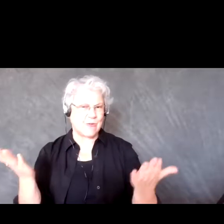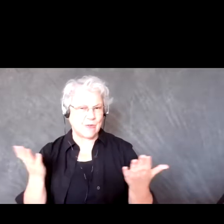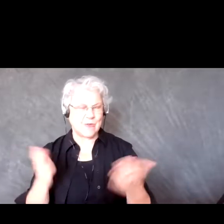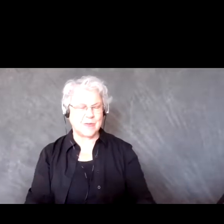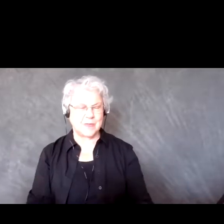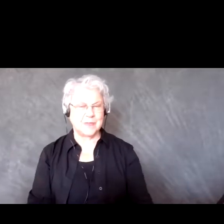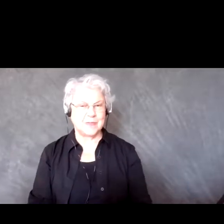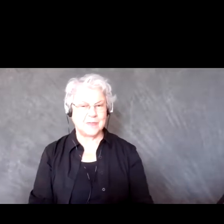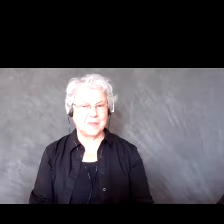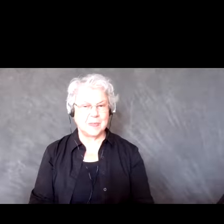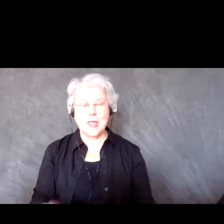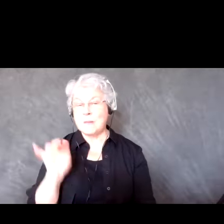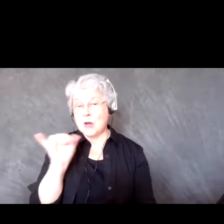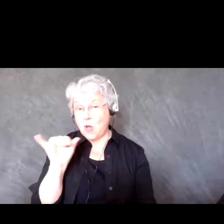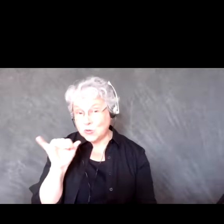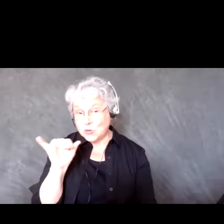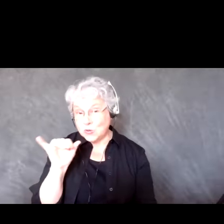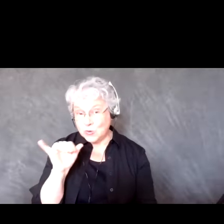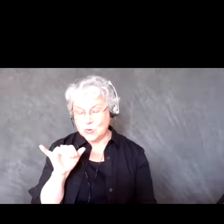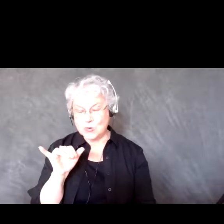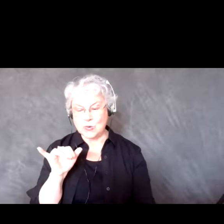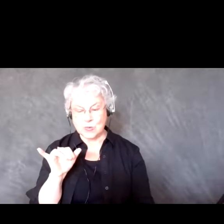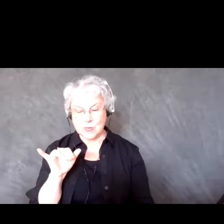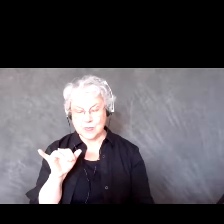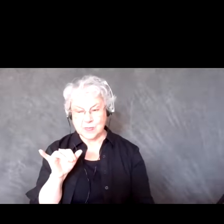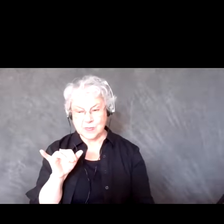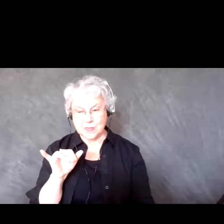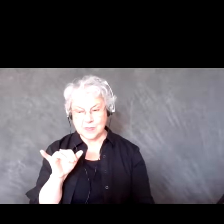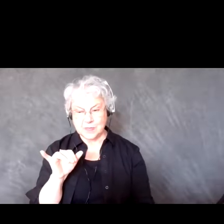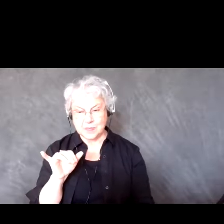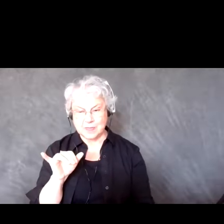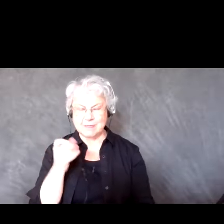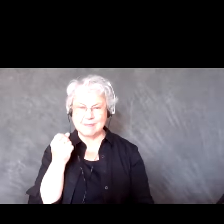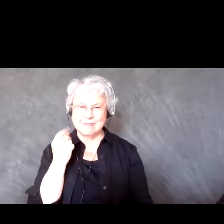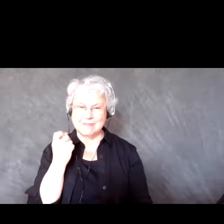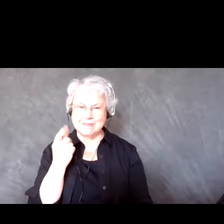But on that same note it is also, I do understand the Zoom fatigue thing.